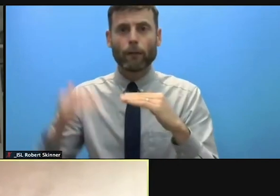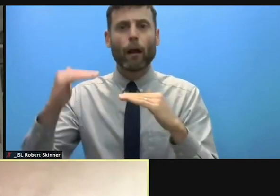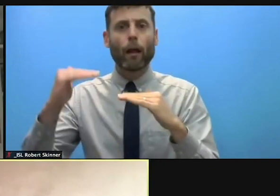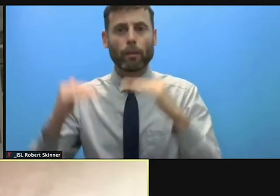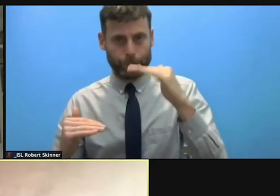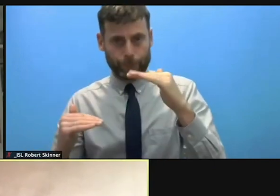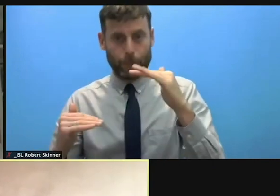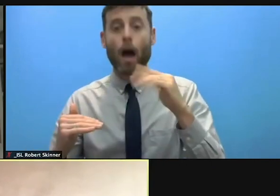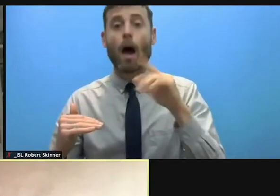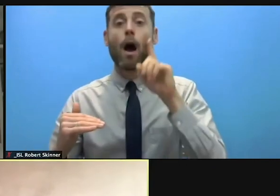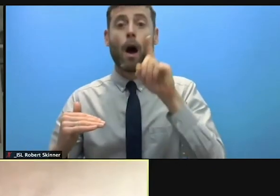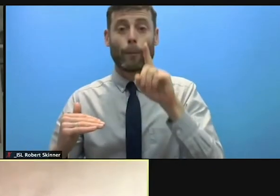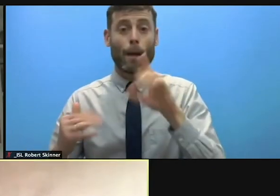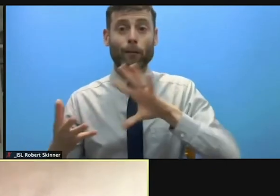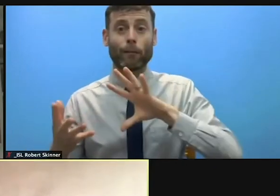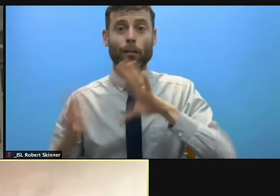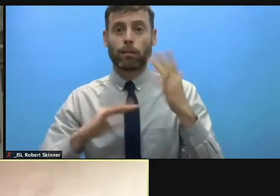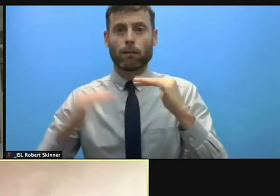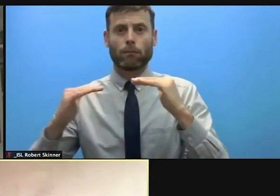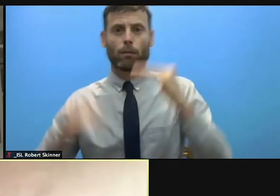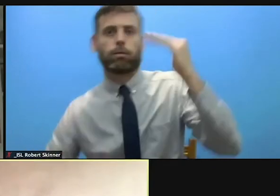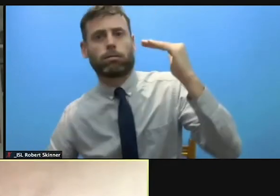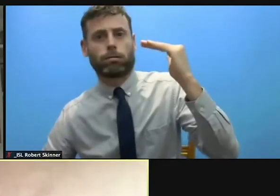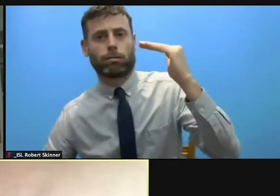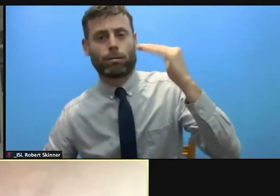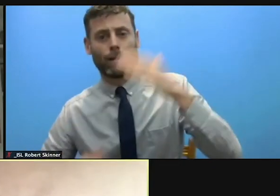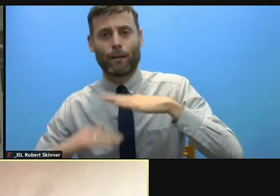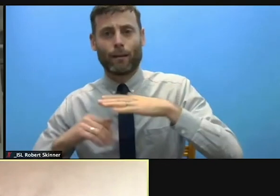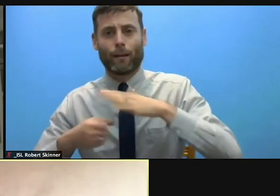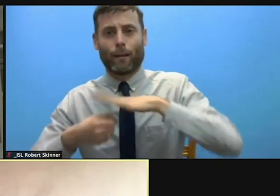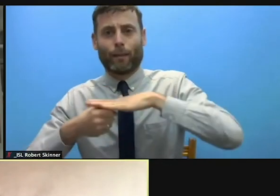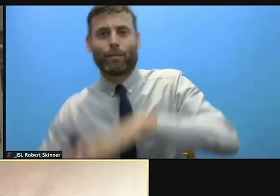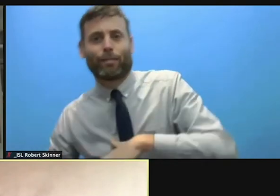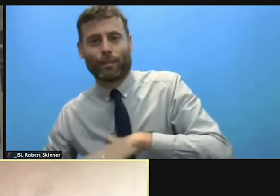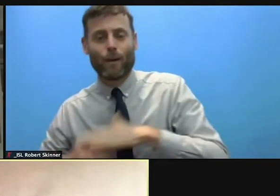Something else that Australia has been doing in particular is to really try and drive support for